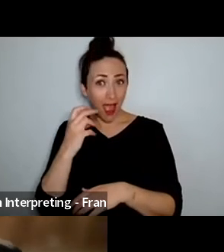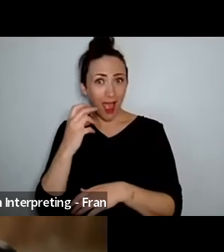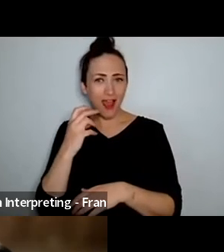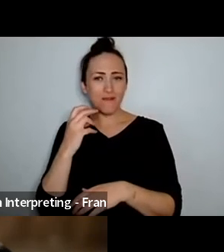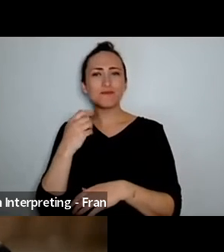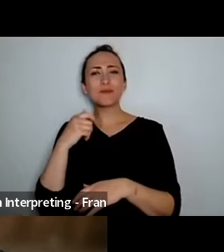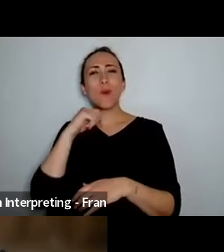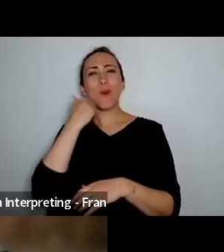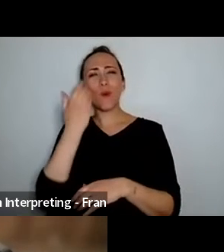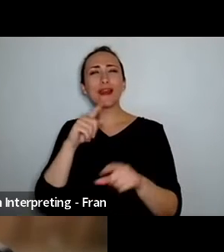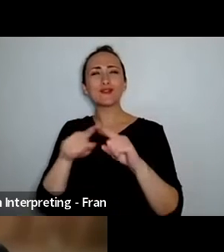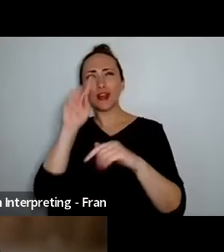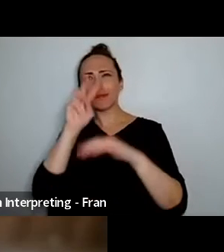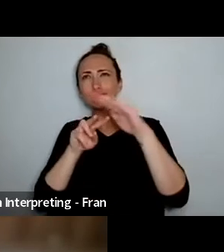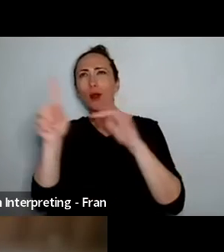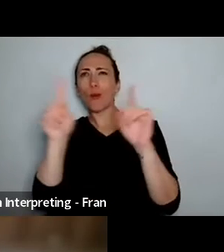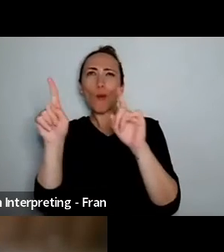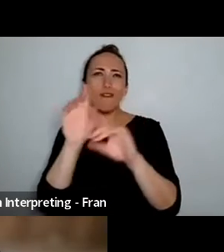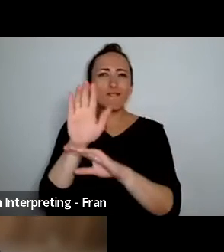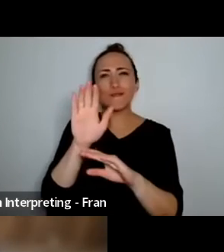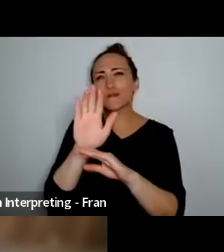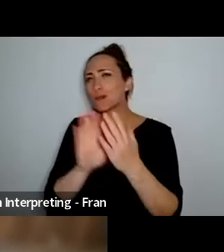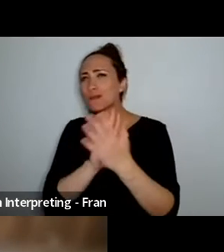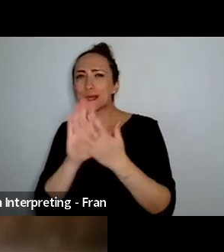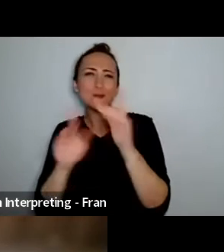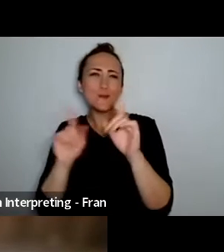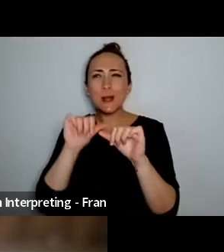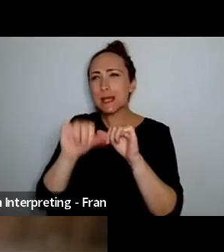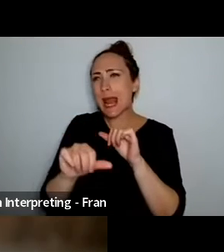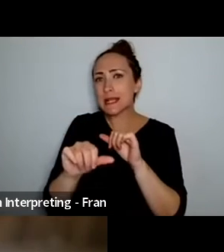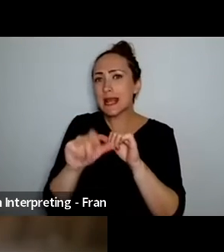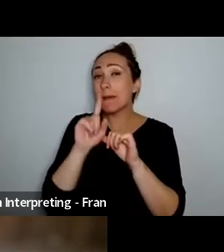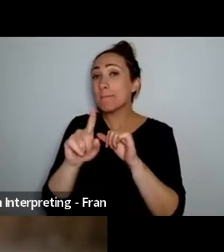forward what's next what's the next project what do I want to do next but actually now having you